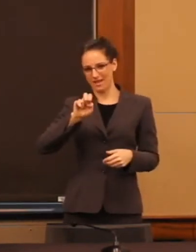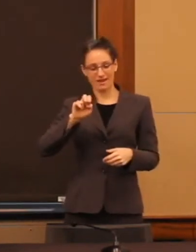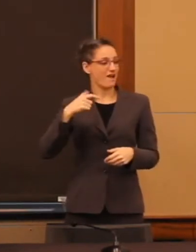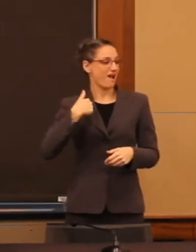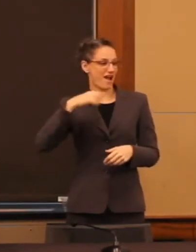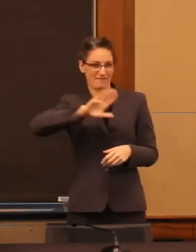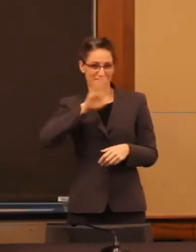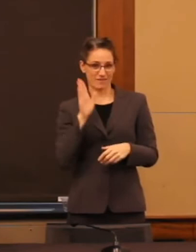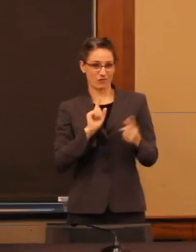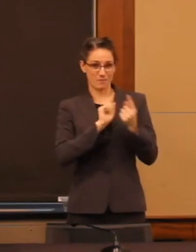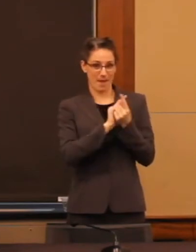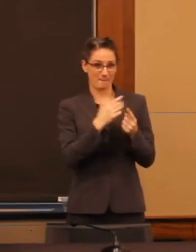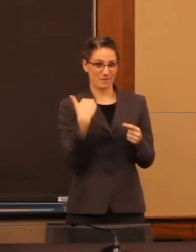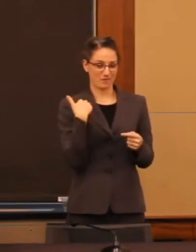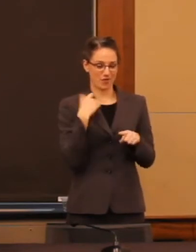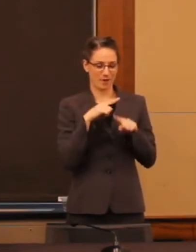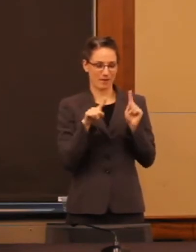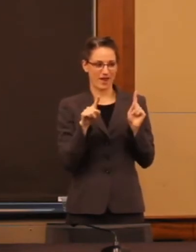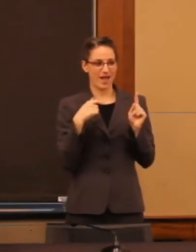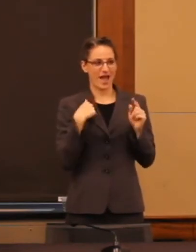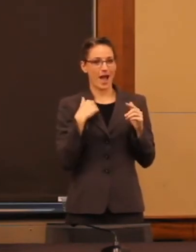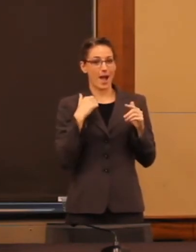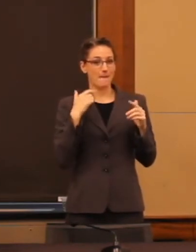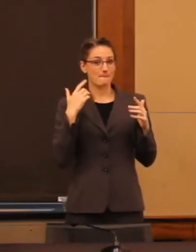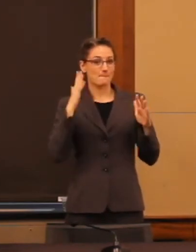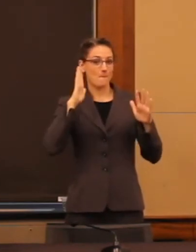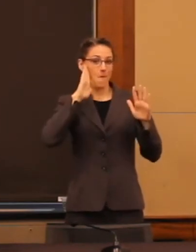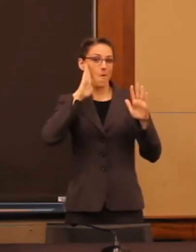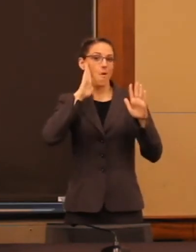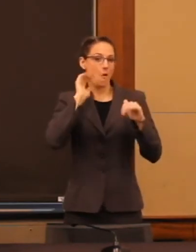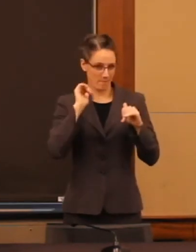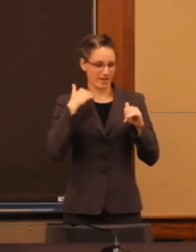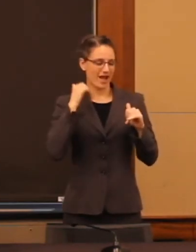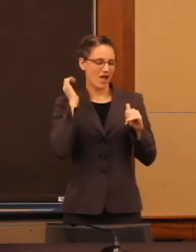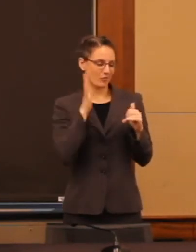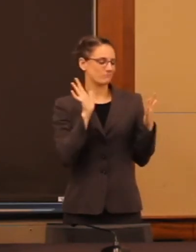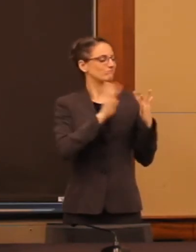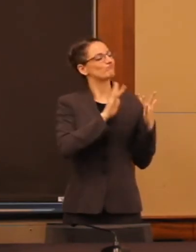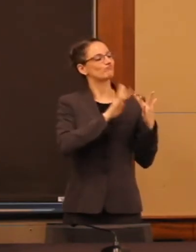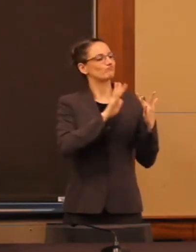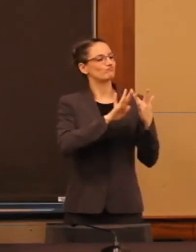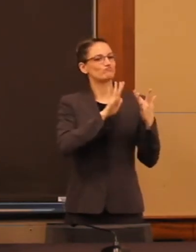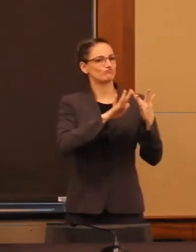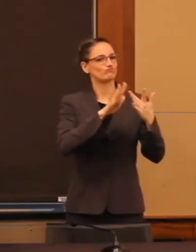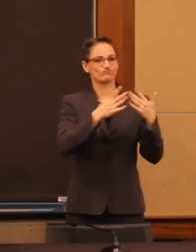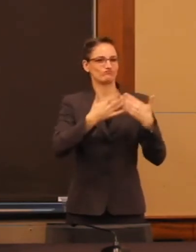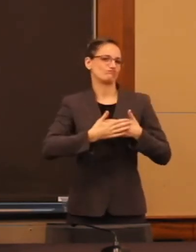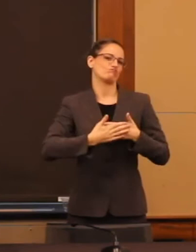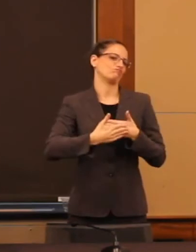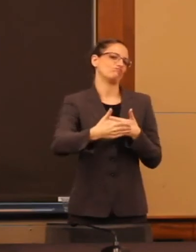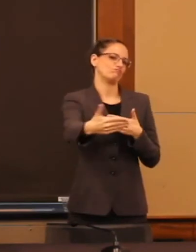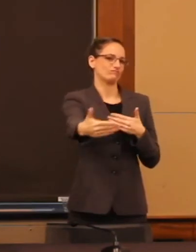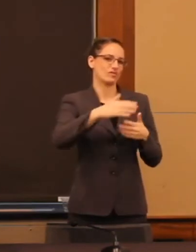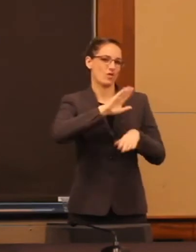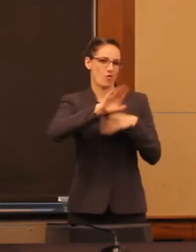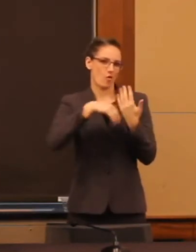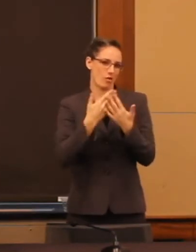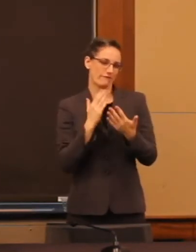but I'm hoping I will keep in contact with him for the rest of all of our lives because